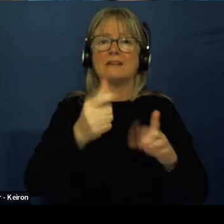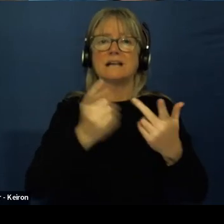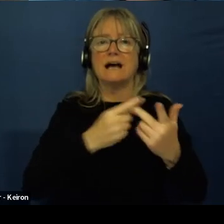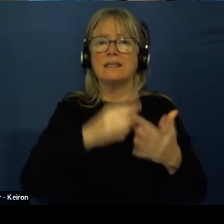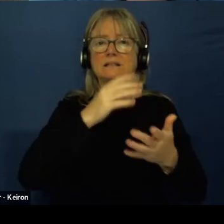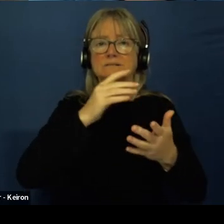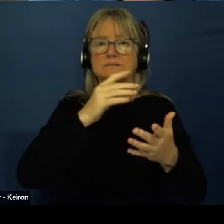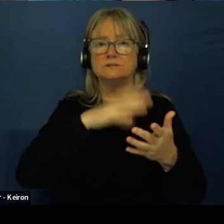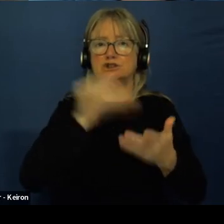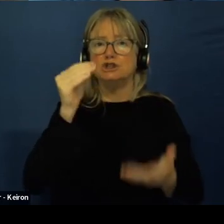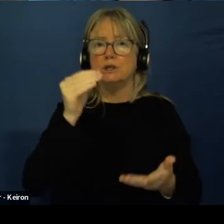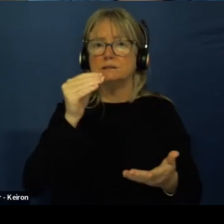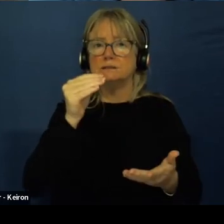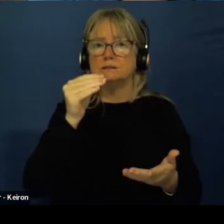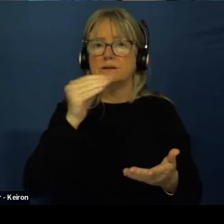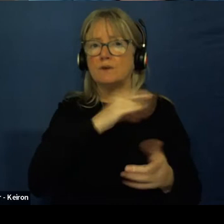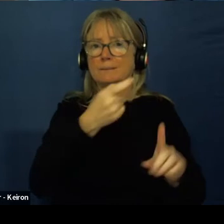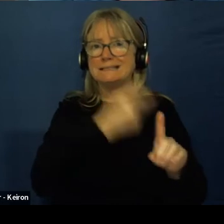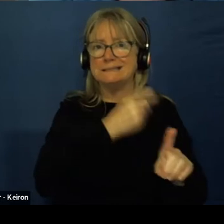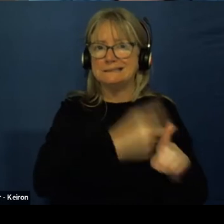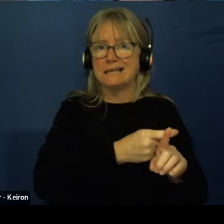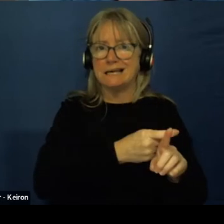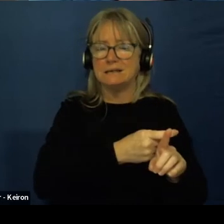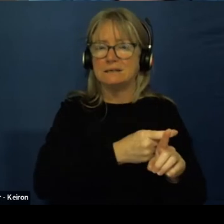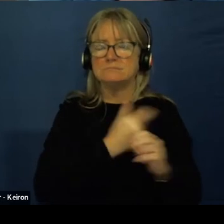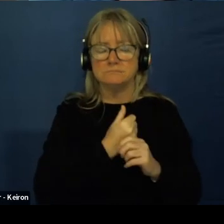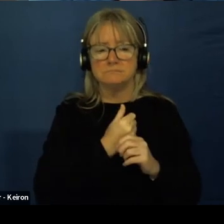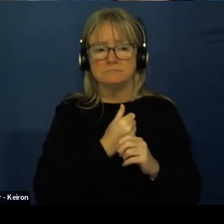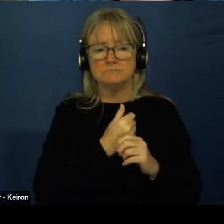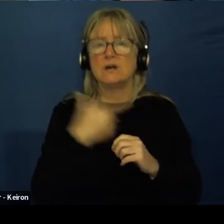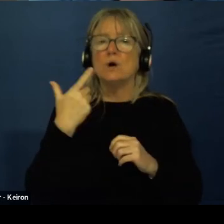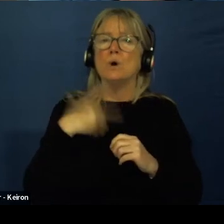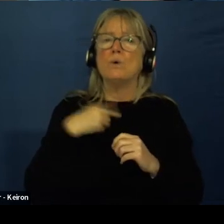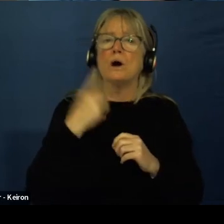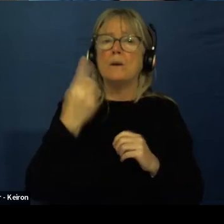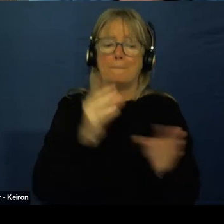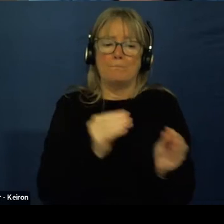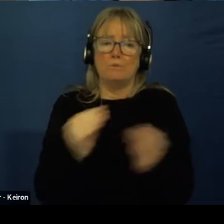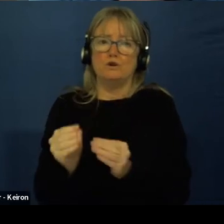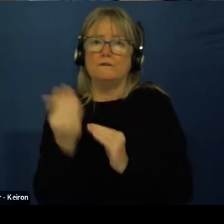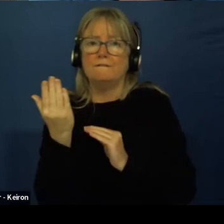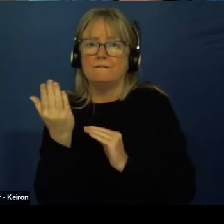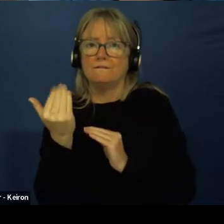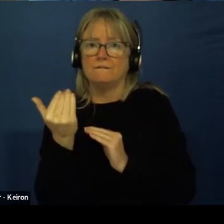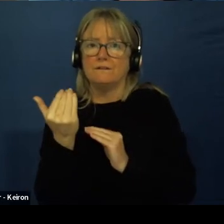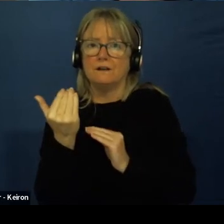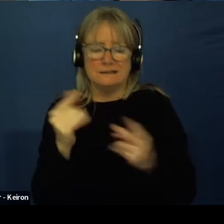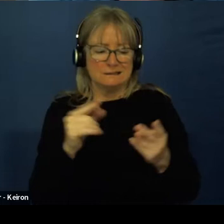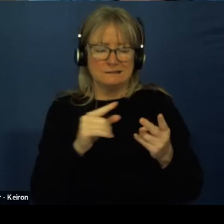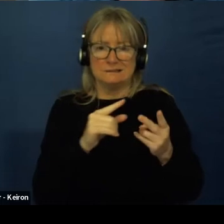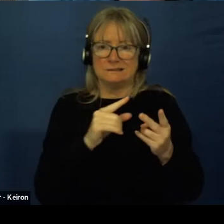And this was due to a couple of things. One, we're moving back from cassava, And the second one being.